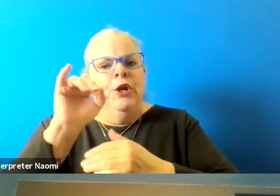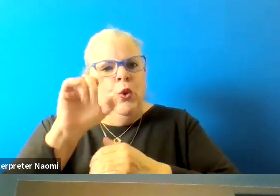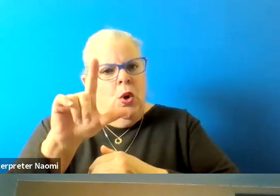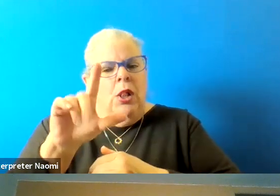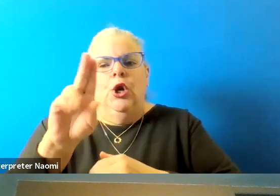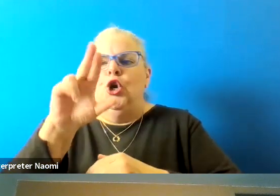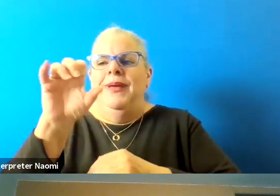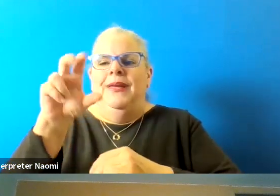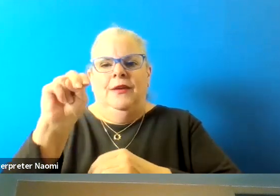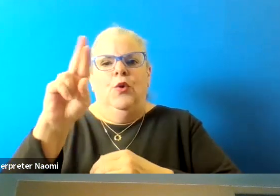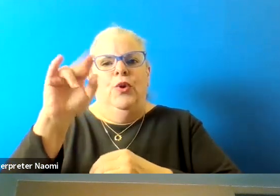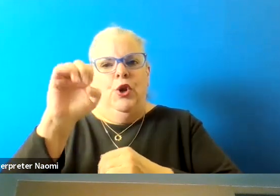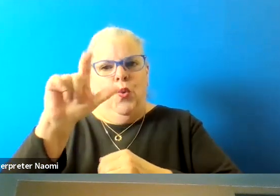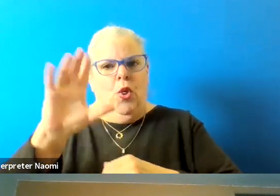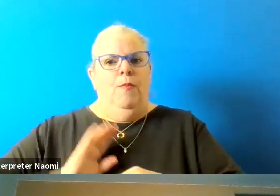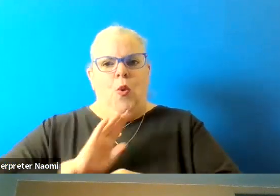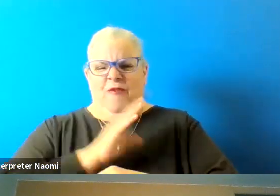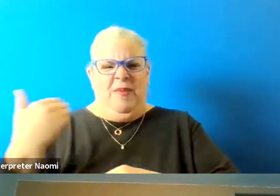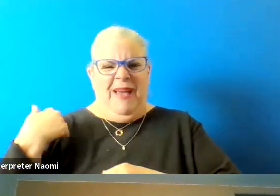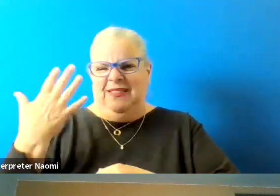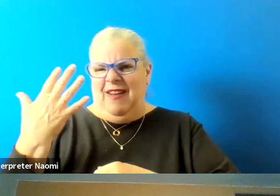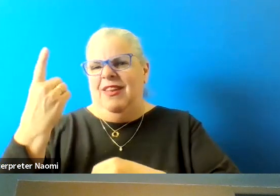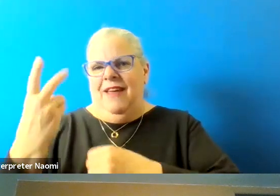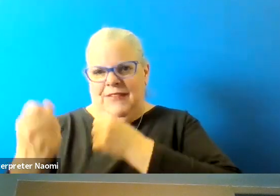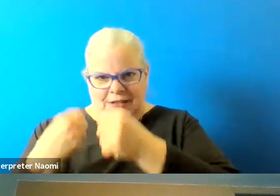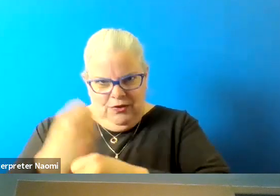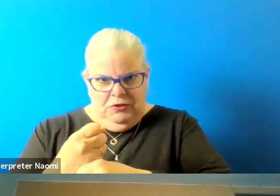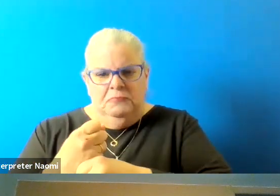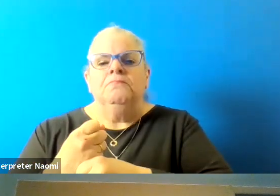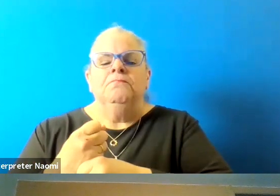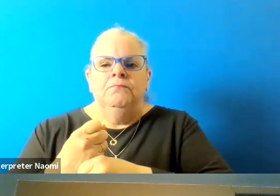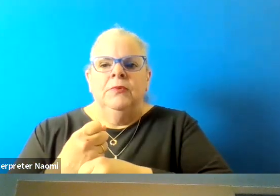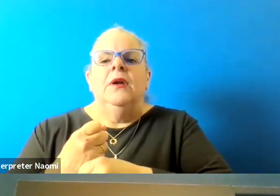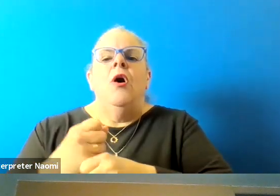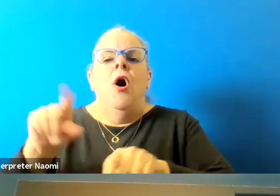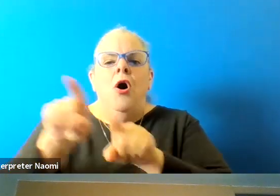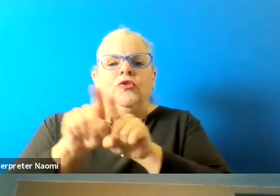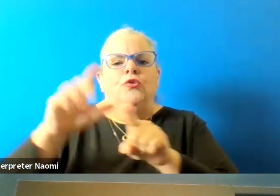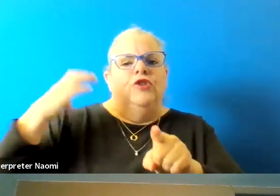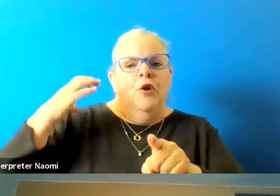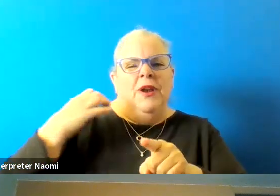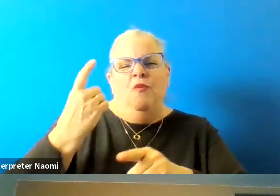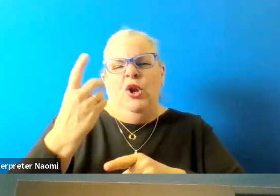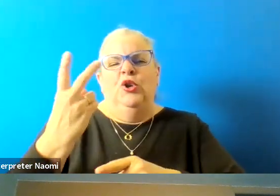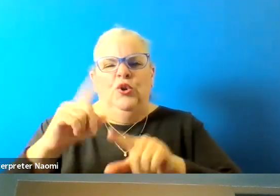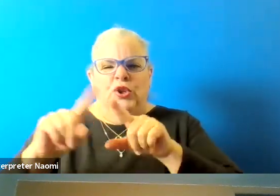for the last five and a half years. And I am chairman of a couple of scholarship foundations